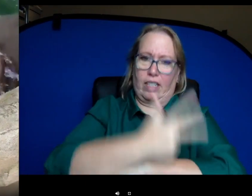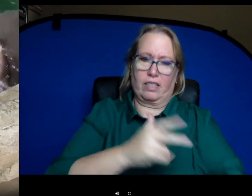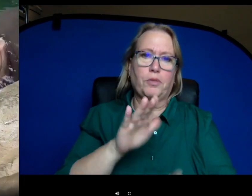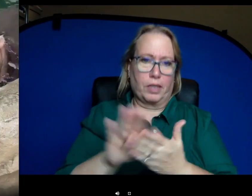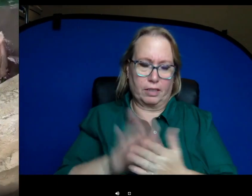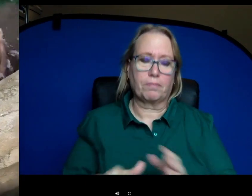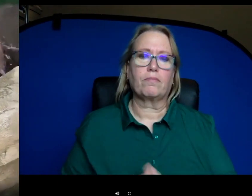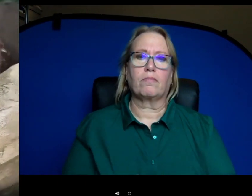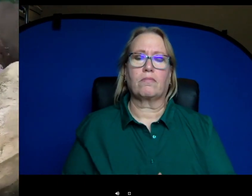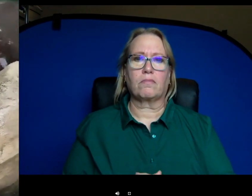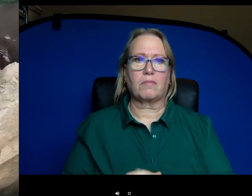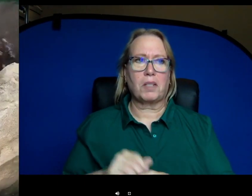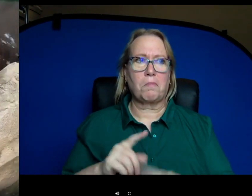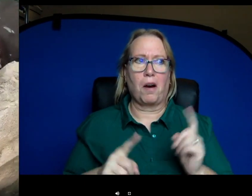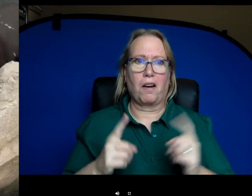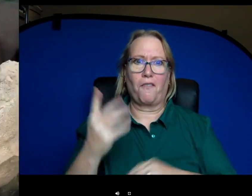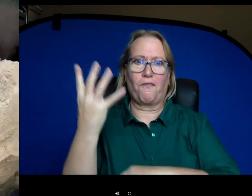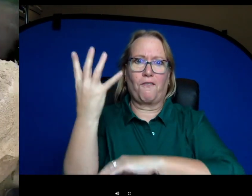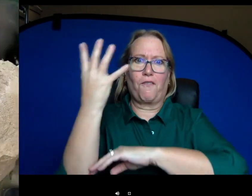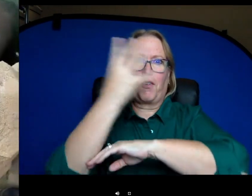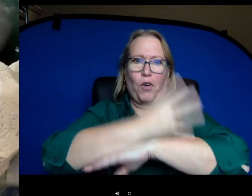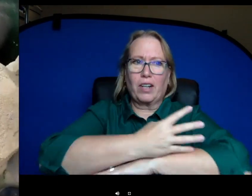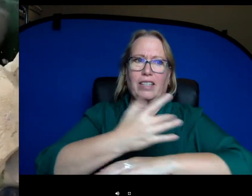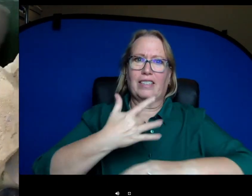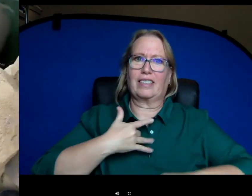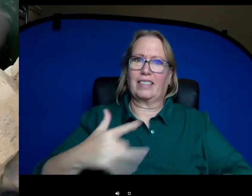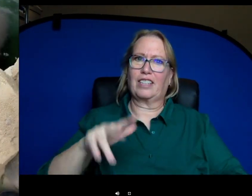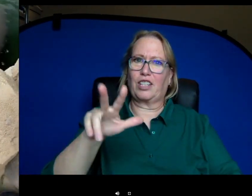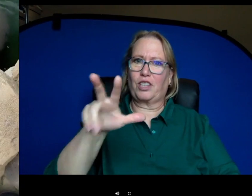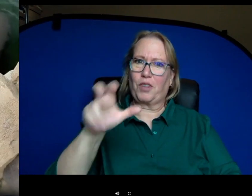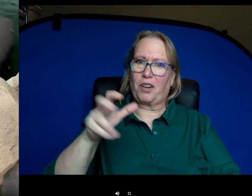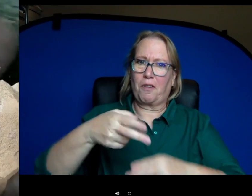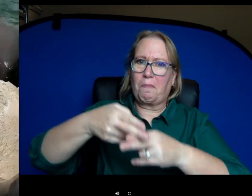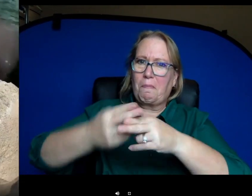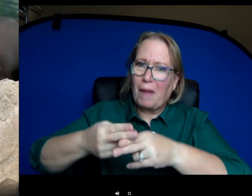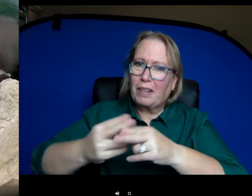hippos in less than four days. So hippos do produce a lot of waste. You might have